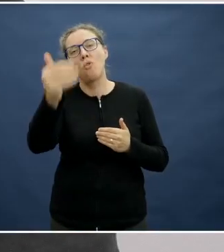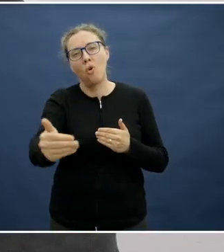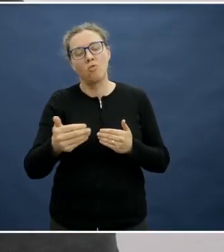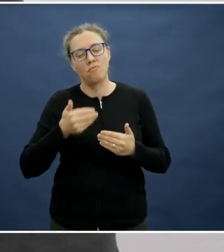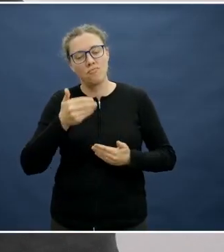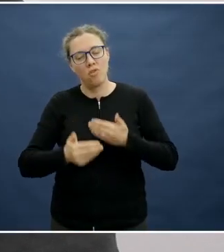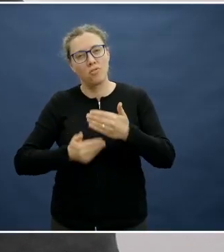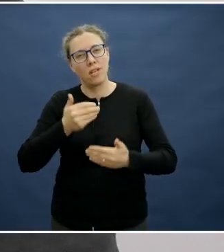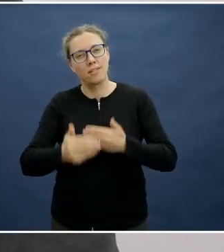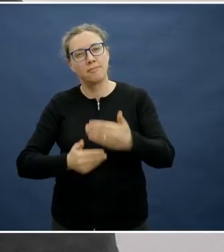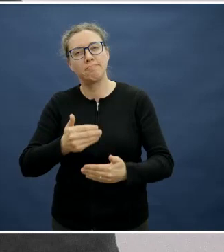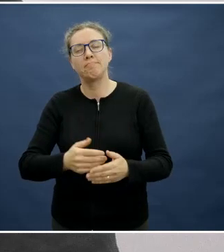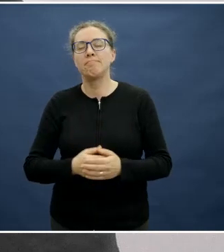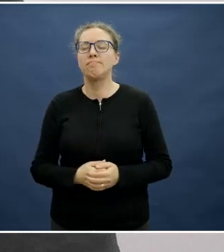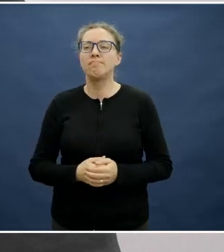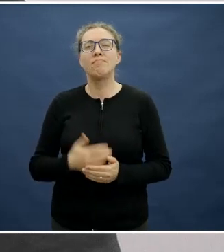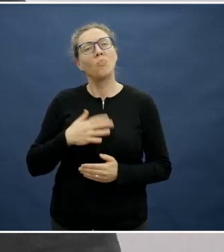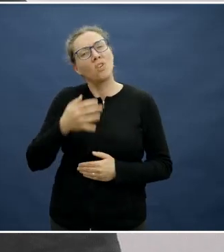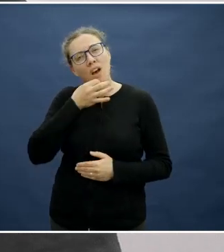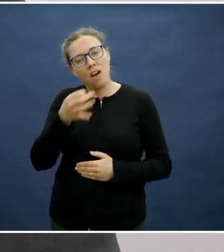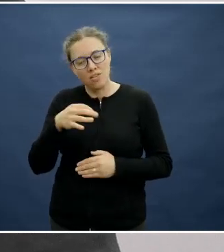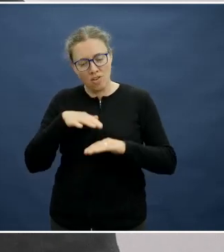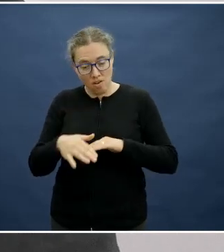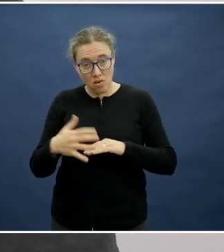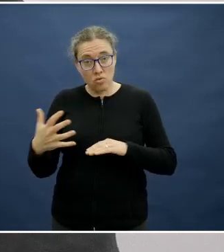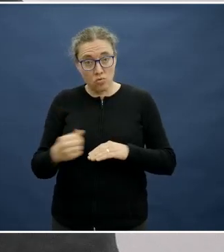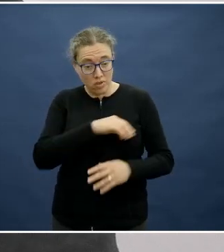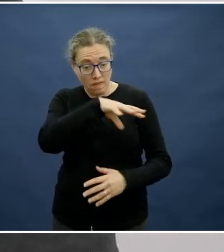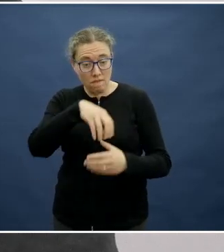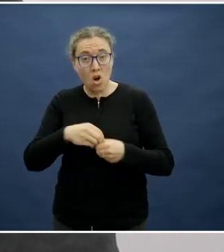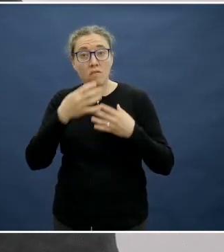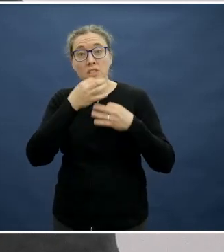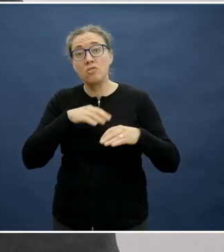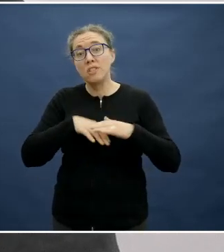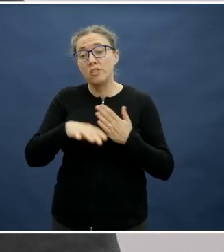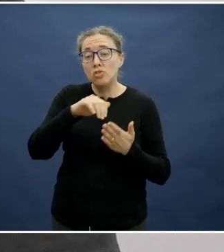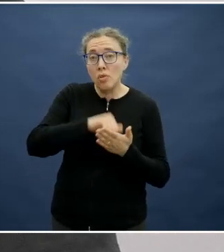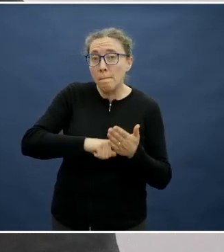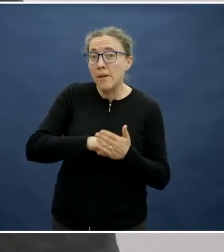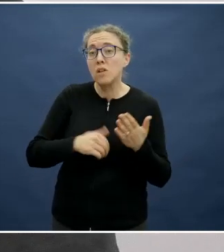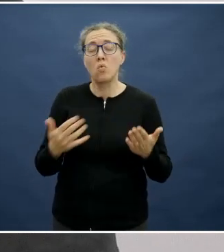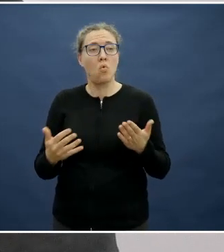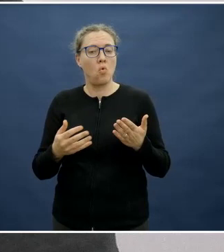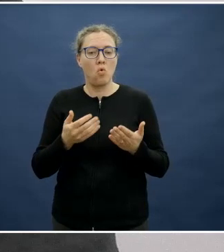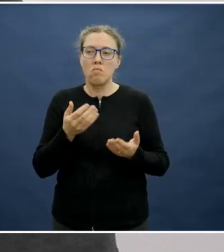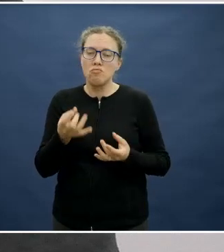children selecting in the supermarket what we'll buy this week or getting involved in the cooking of the preparation? Does that have an effect?